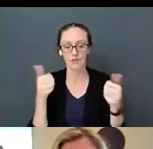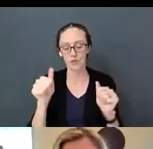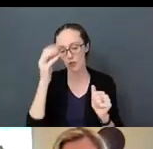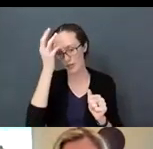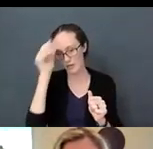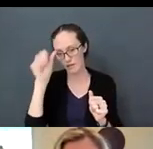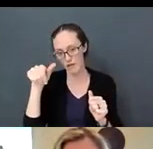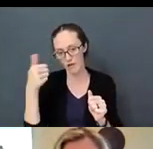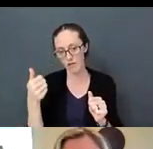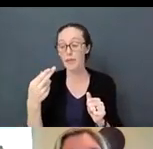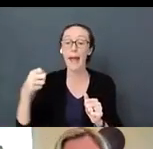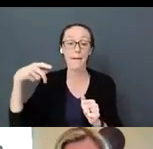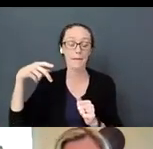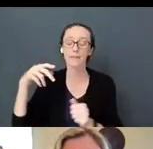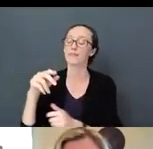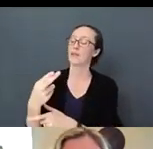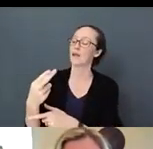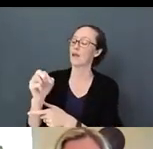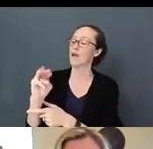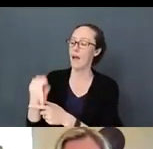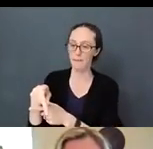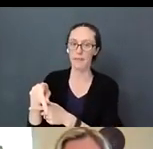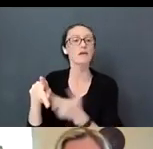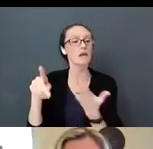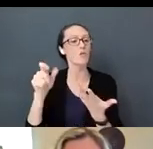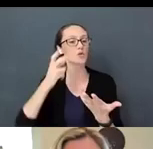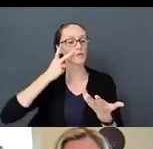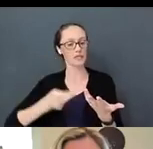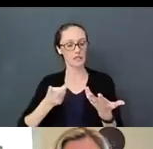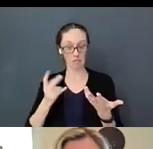hemp – things like that you want to see if things like that are in your baby’s food.